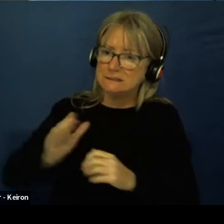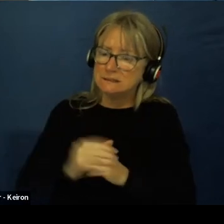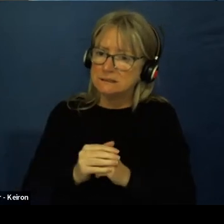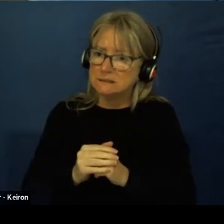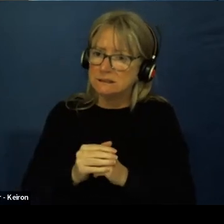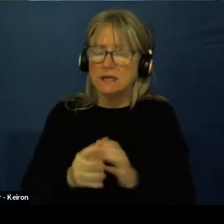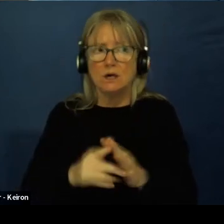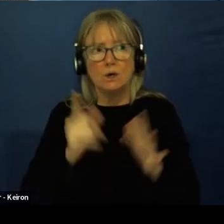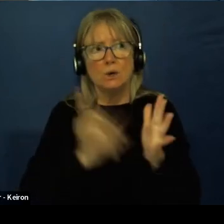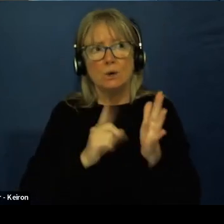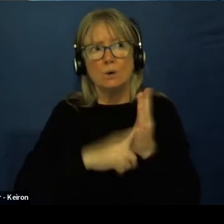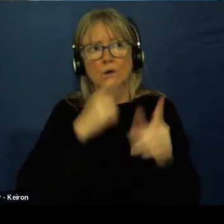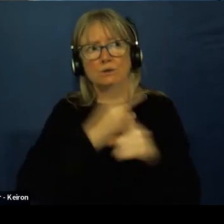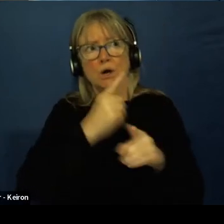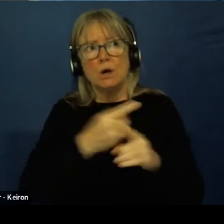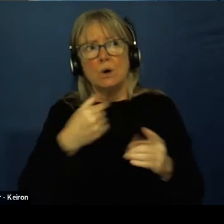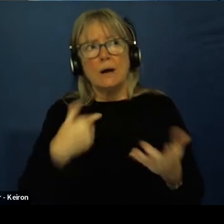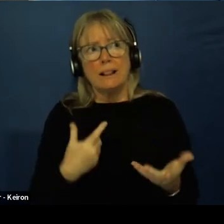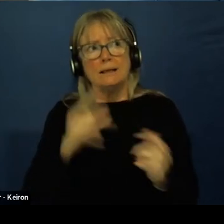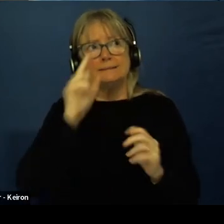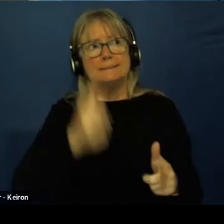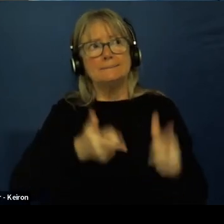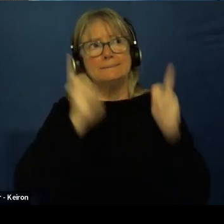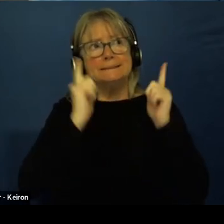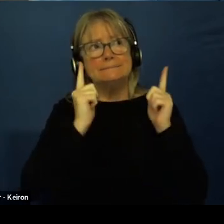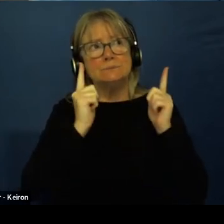So, the assistant principal.